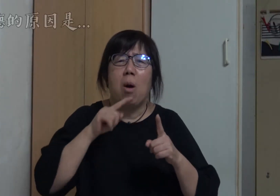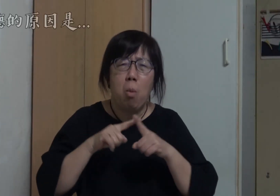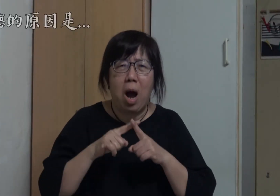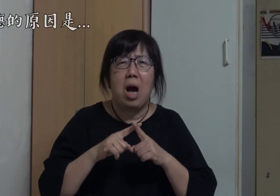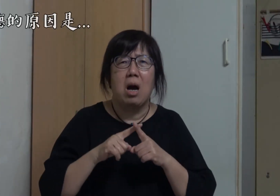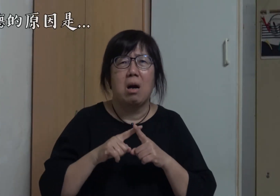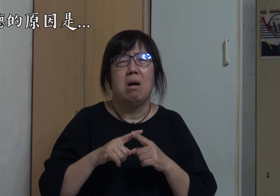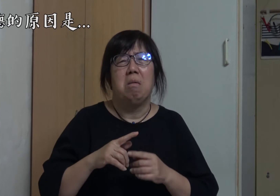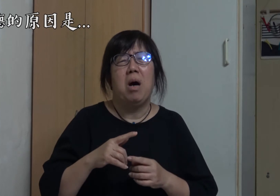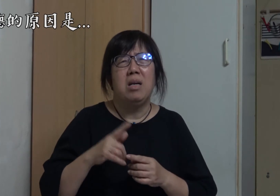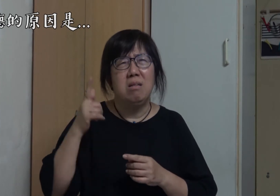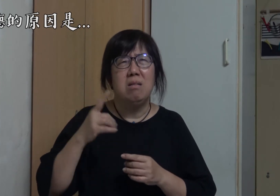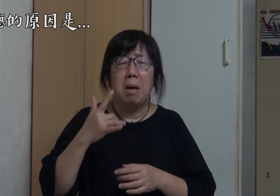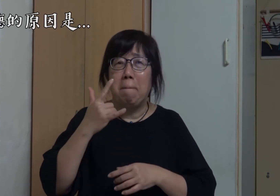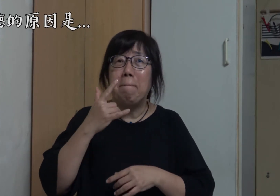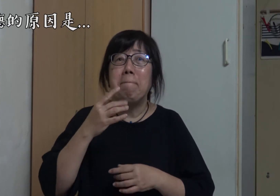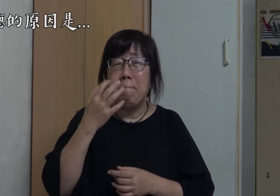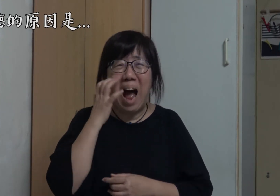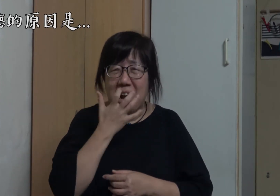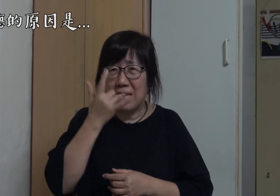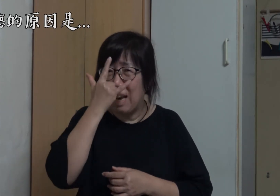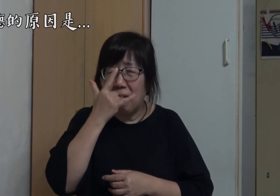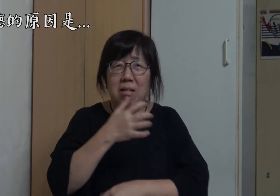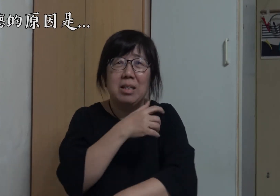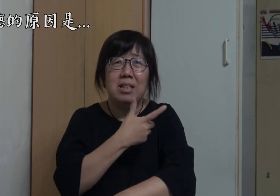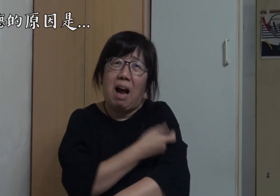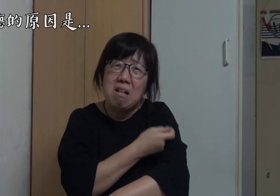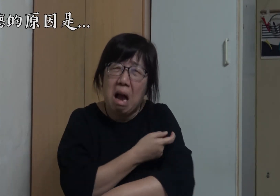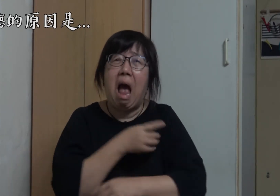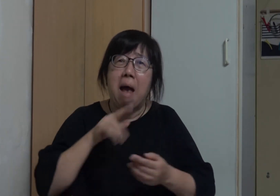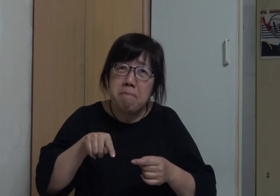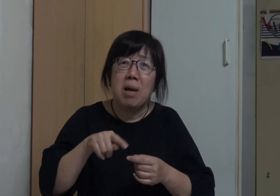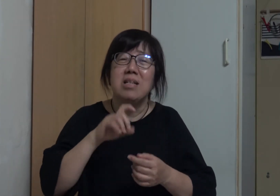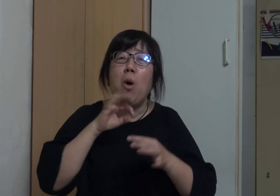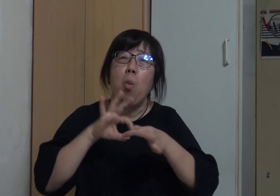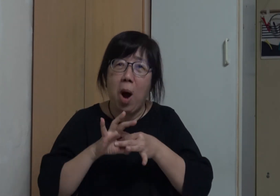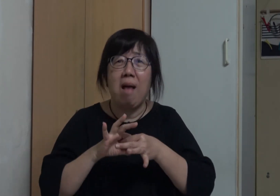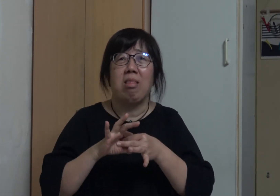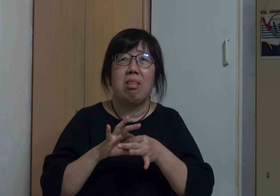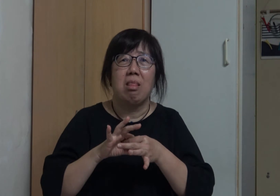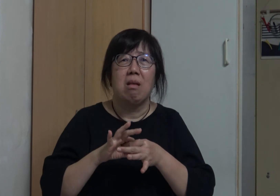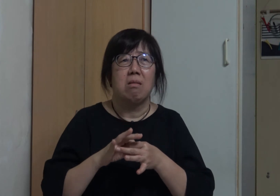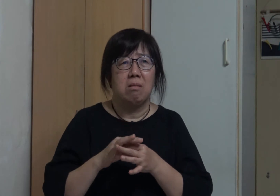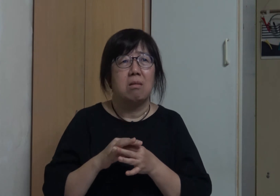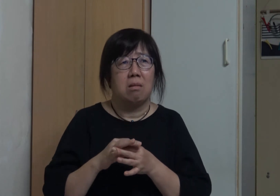Some say it's due to the German Measles Vaccination [The cause of hearing loss is...] which may affect the hearing abilities